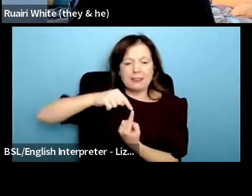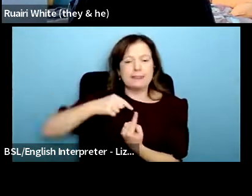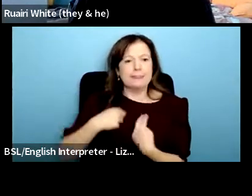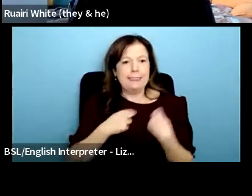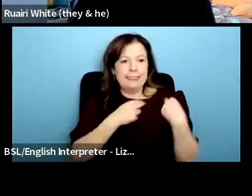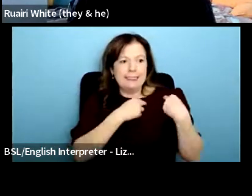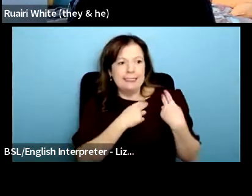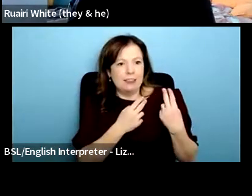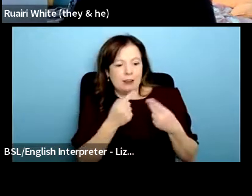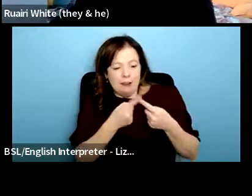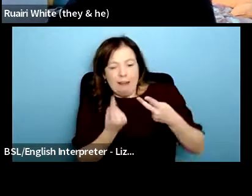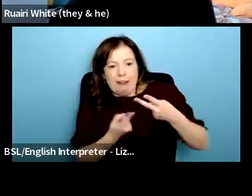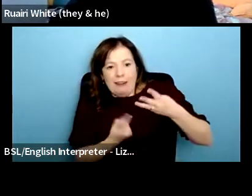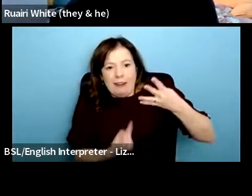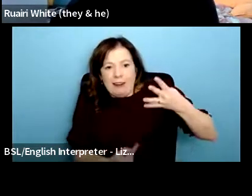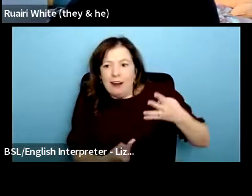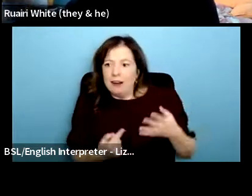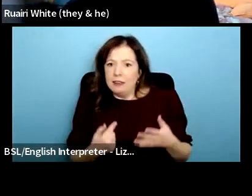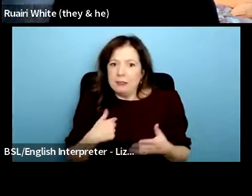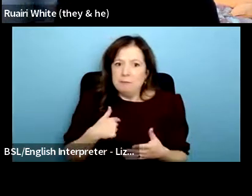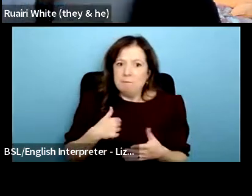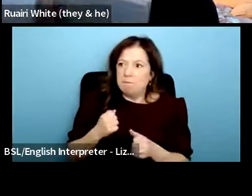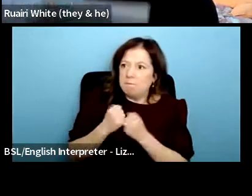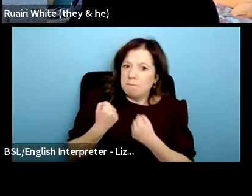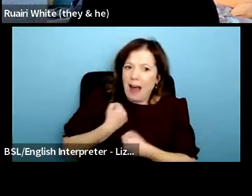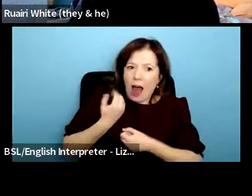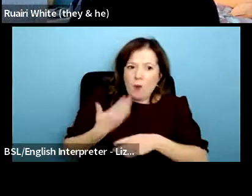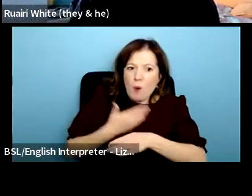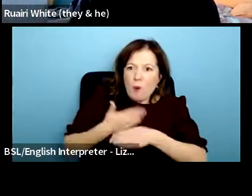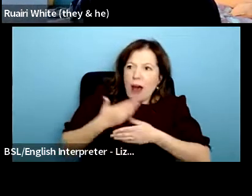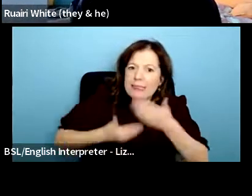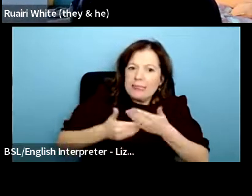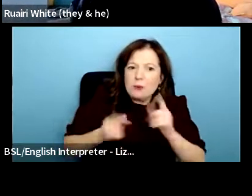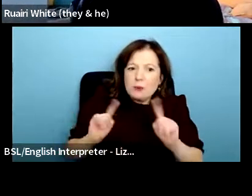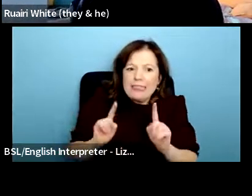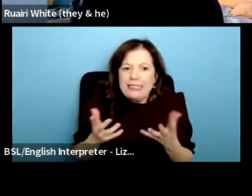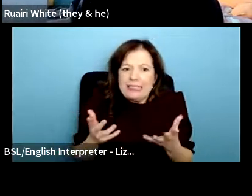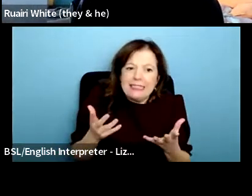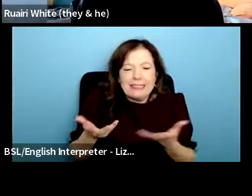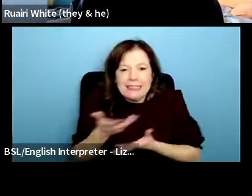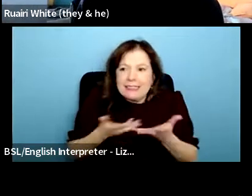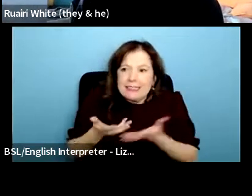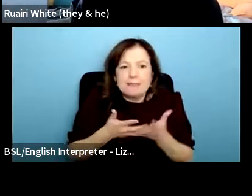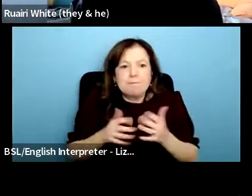out what we do has been part of the journey before the pandemic we would throw sober raves